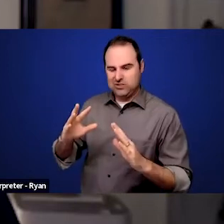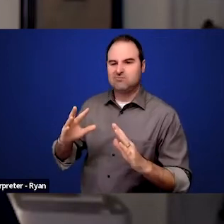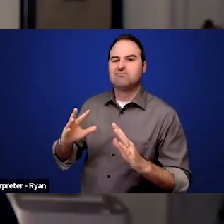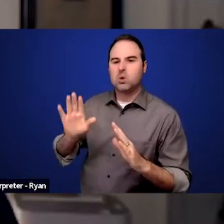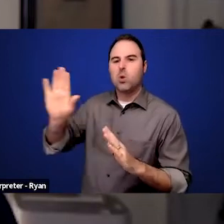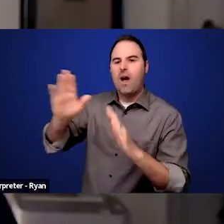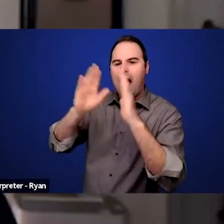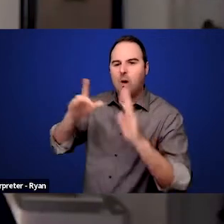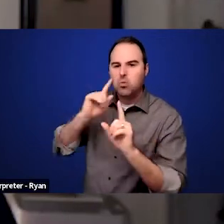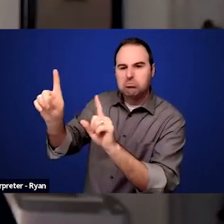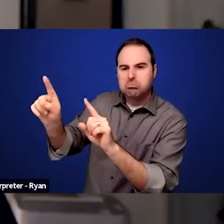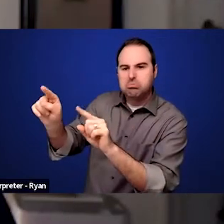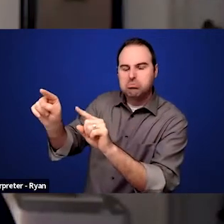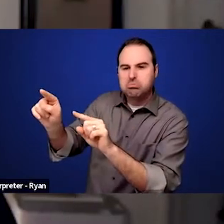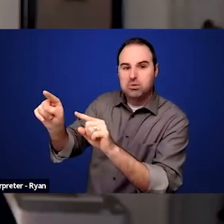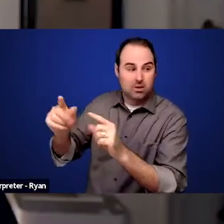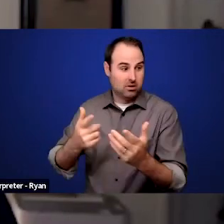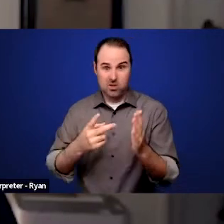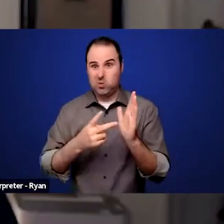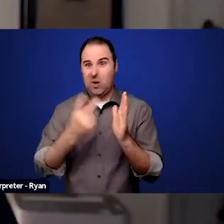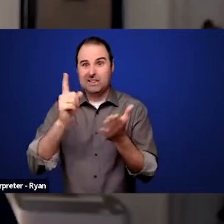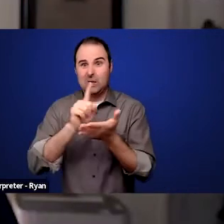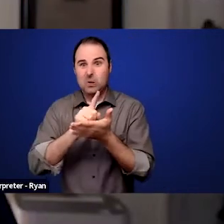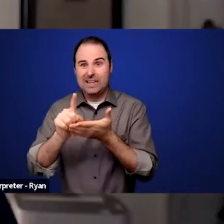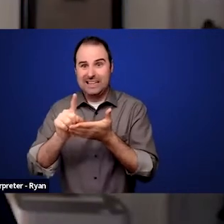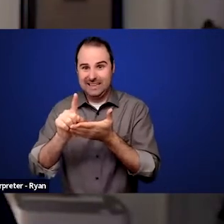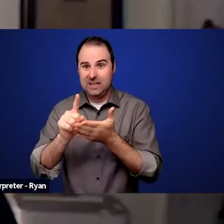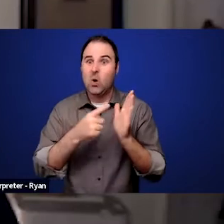So, as they were kind of muddling through